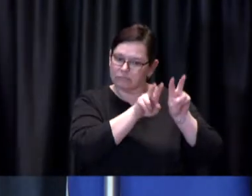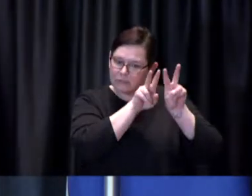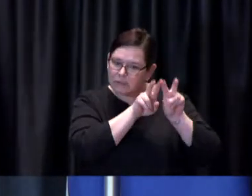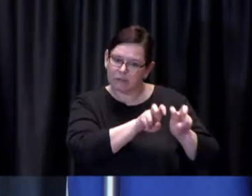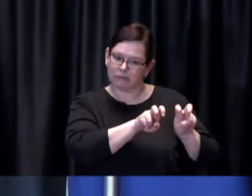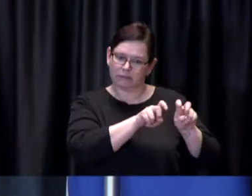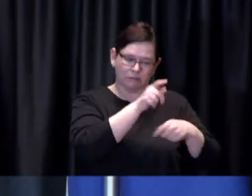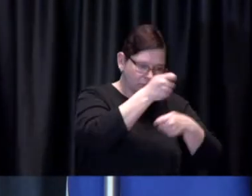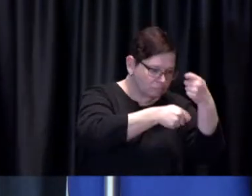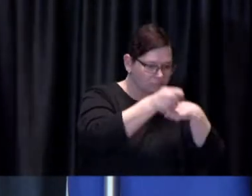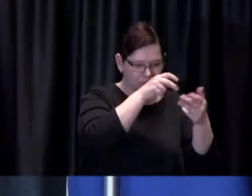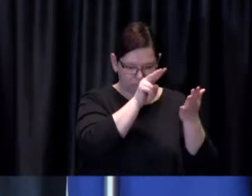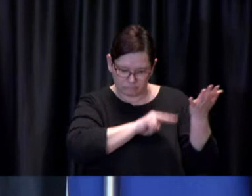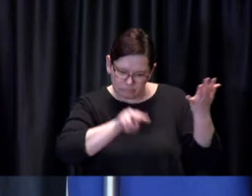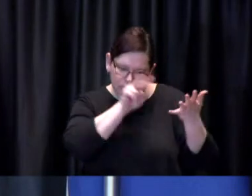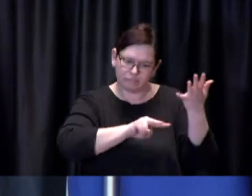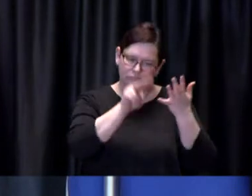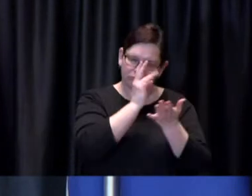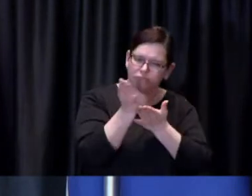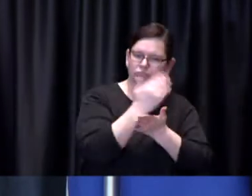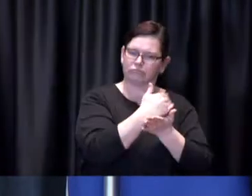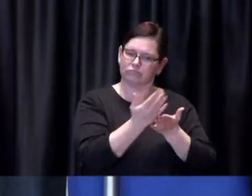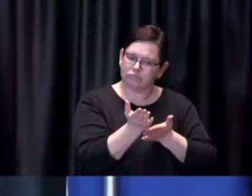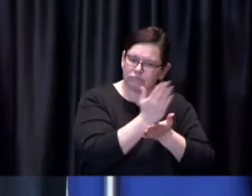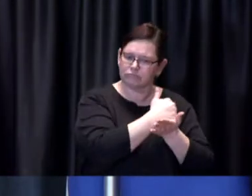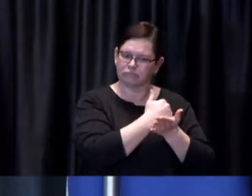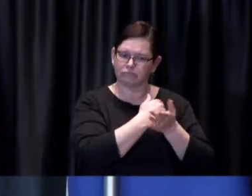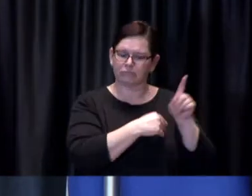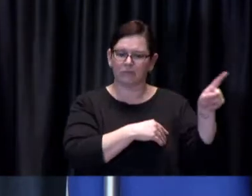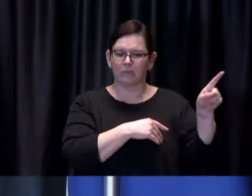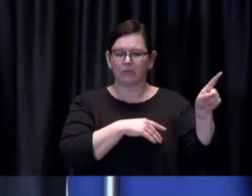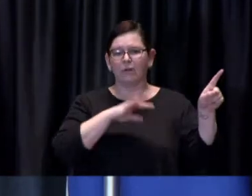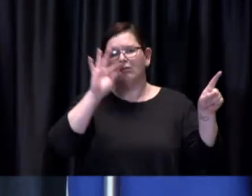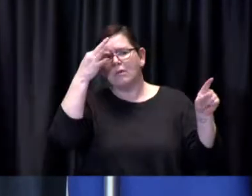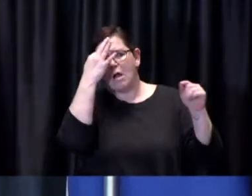we expect that our federal partners who are responsible for the regulation of vaccine use in